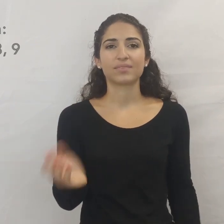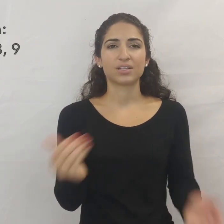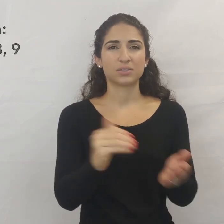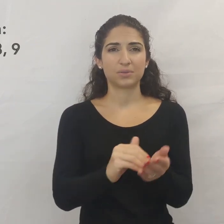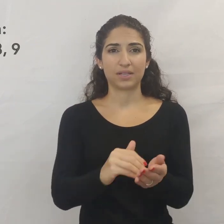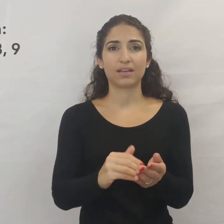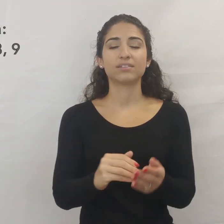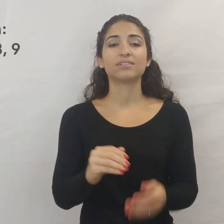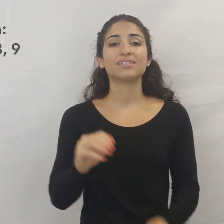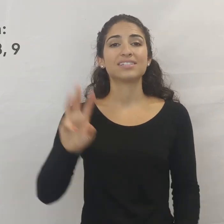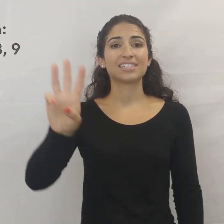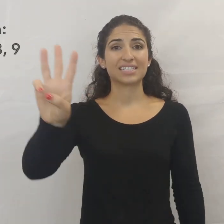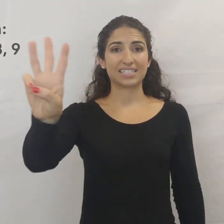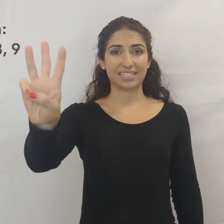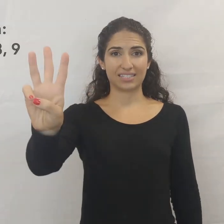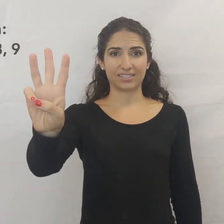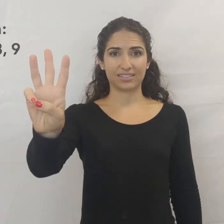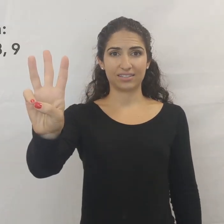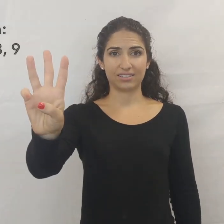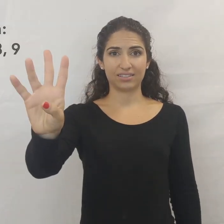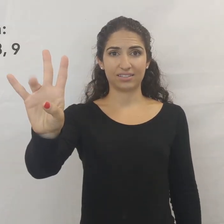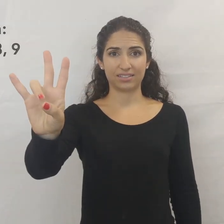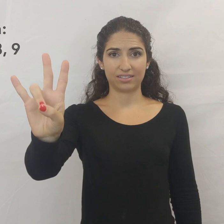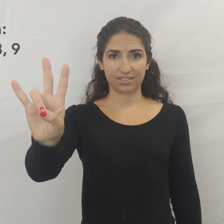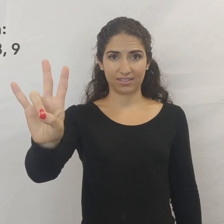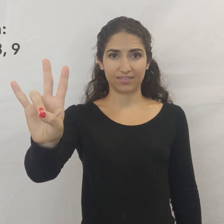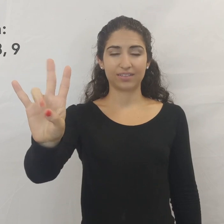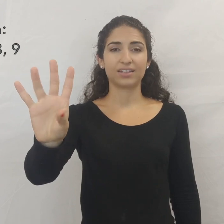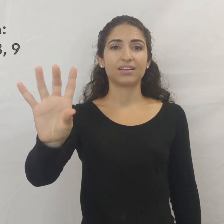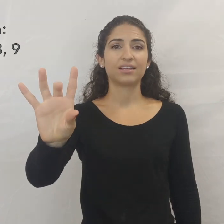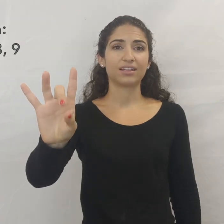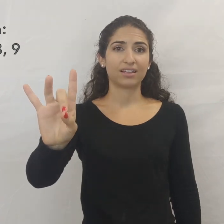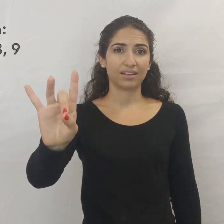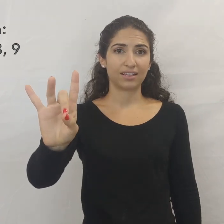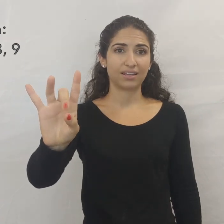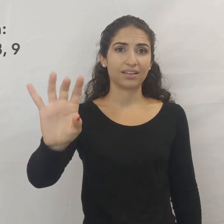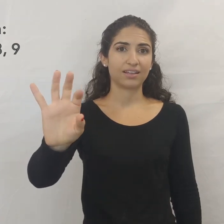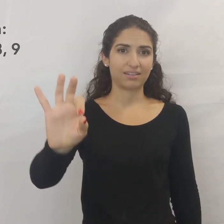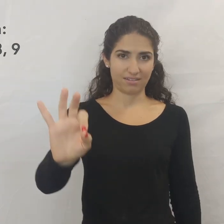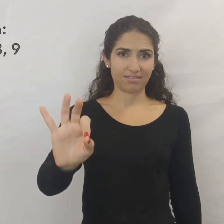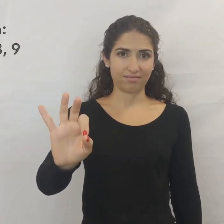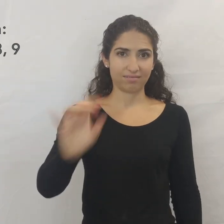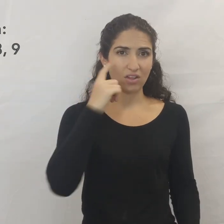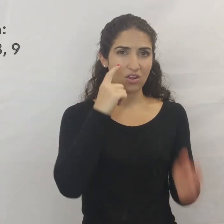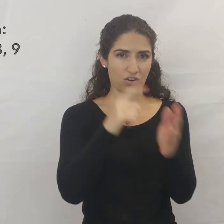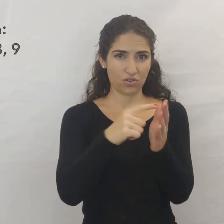Let's do that again: 6, 7, 8, 9